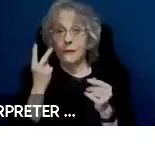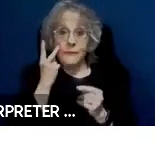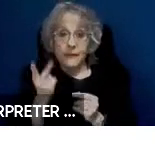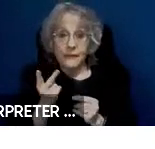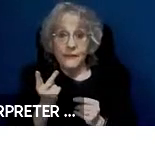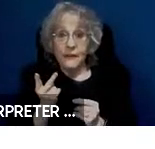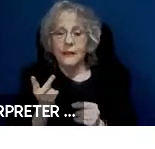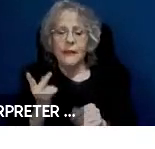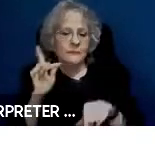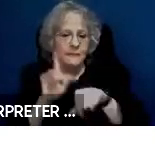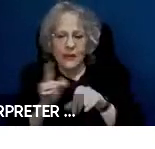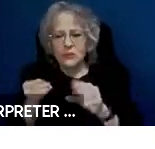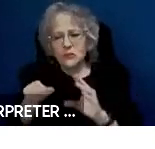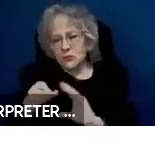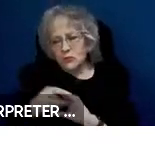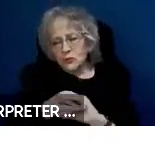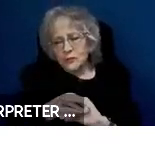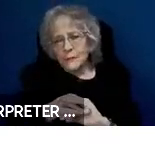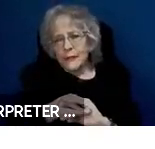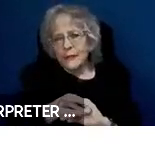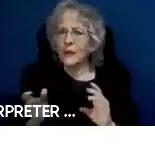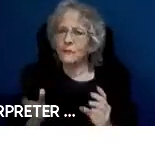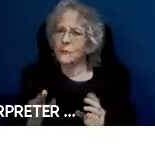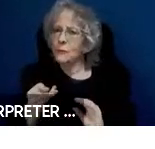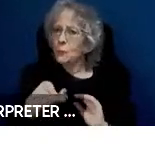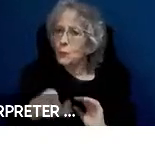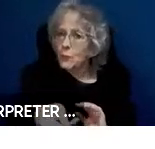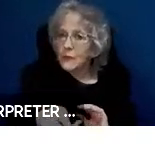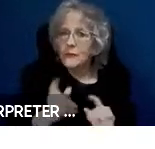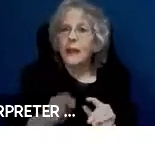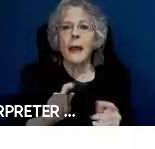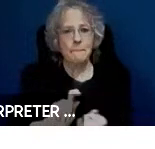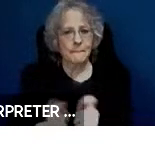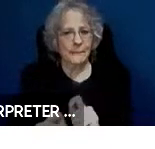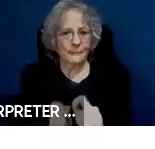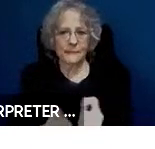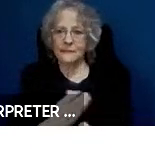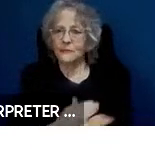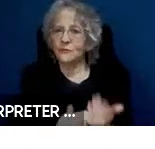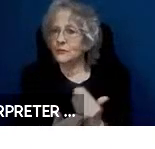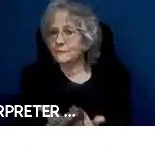information requires reach and it requires manipulation. So, none of these things by